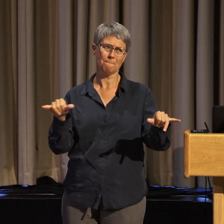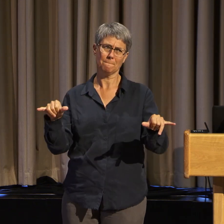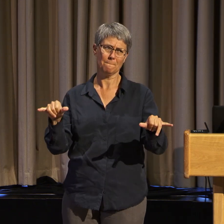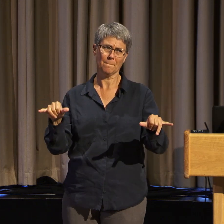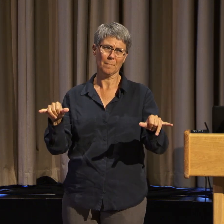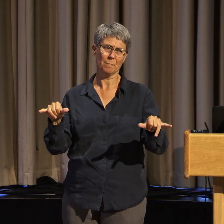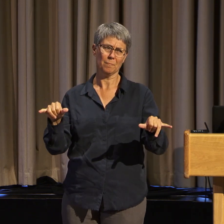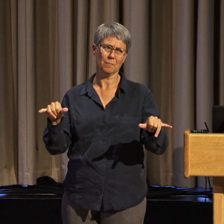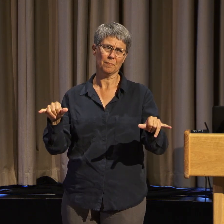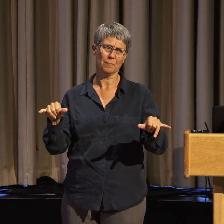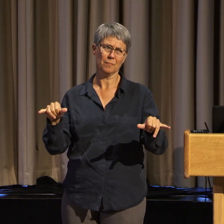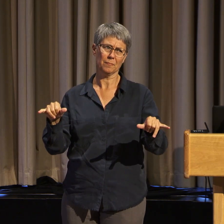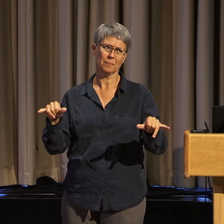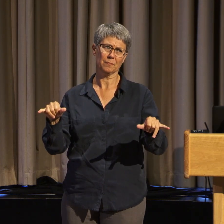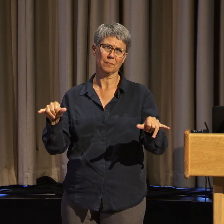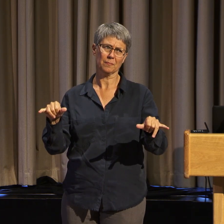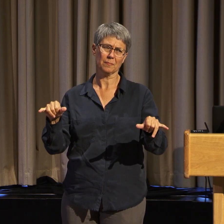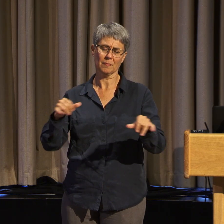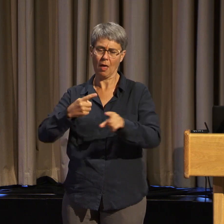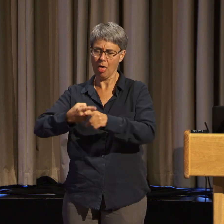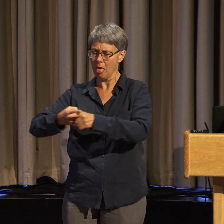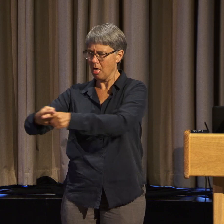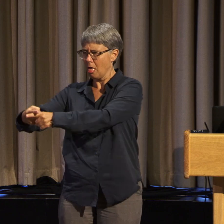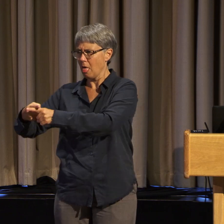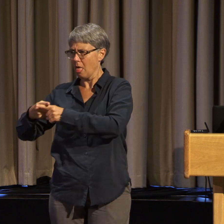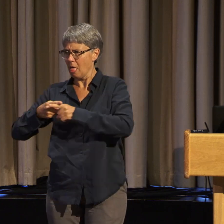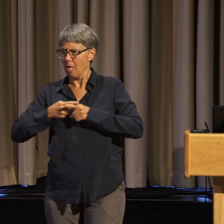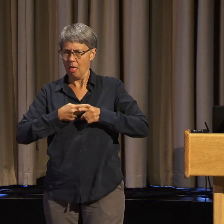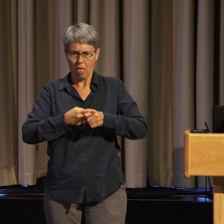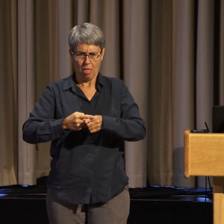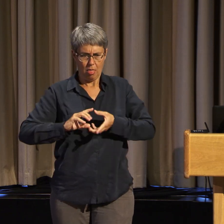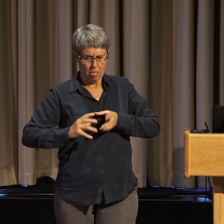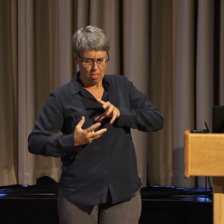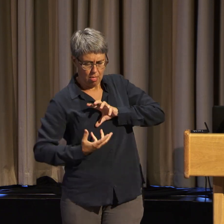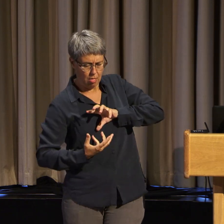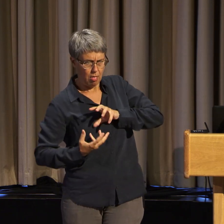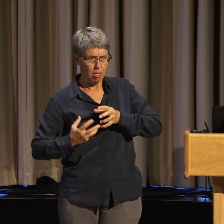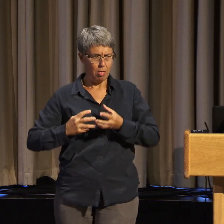that one may be in, whether one is, like myself,